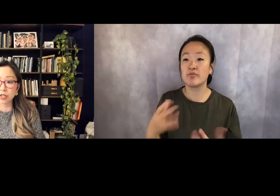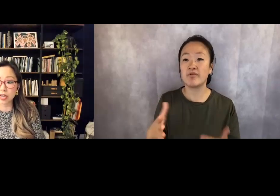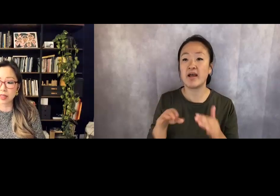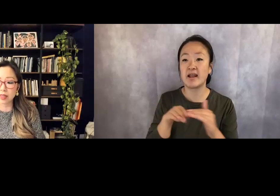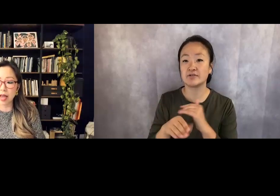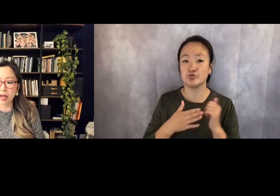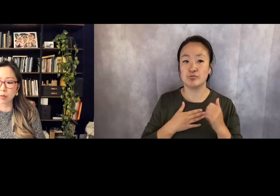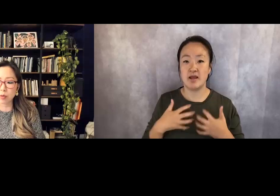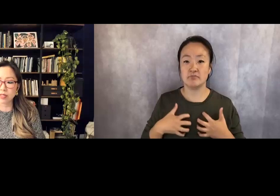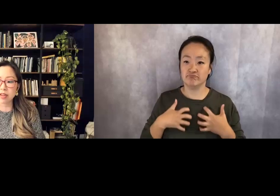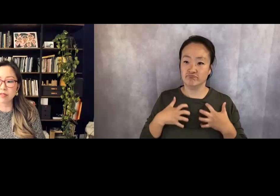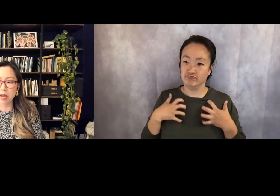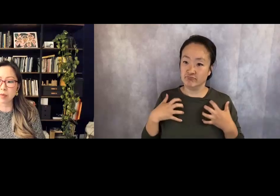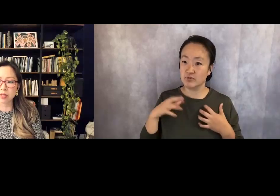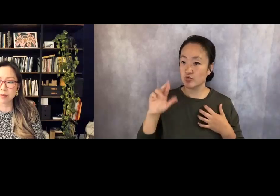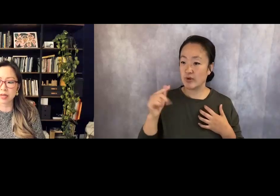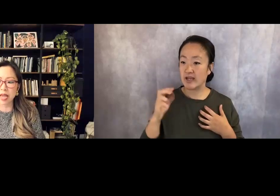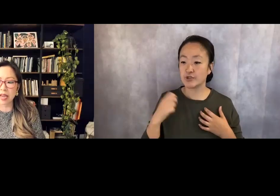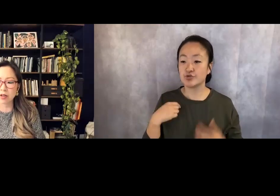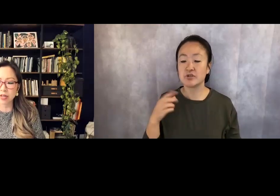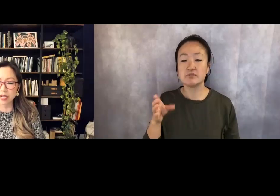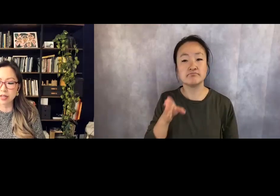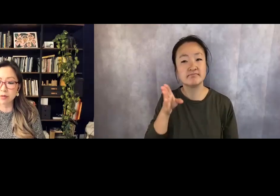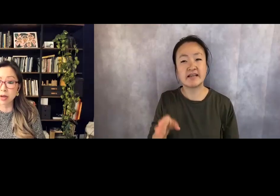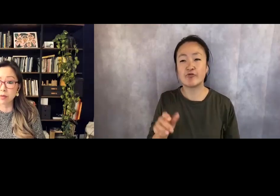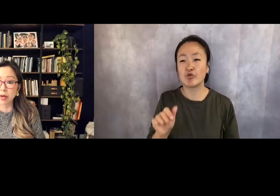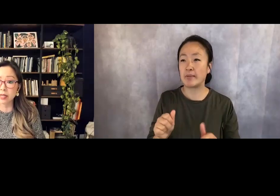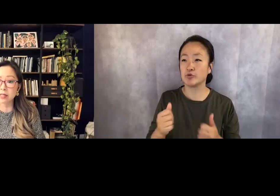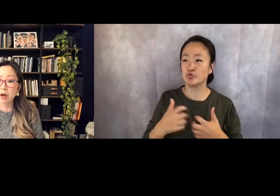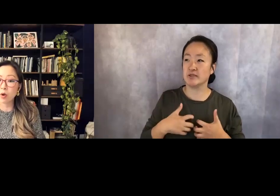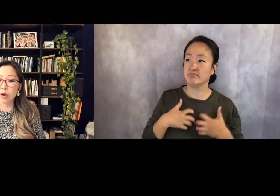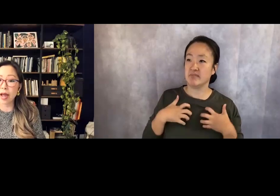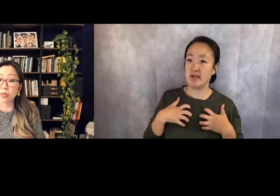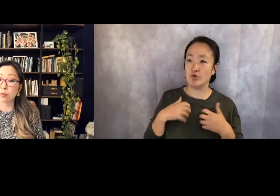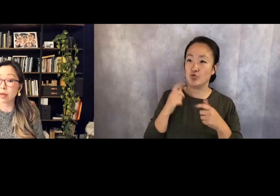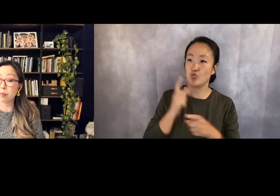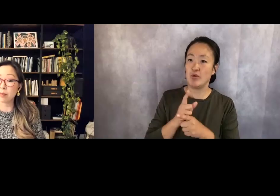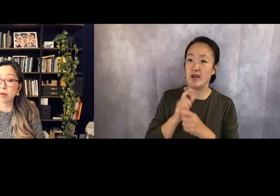I was never able to be angry in the right ways or at the right people.